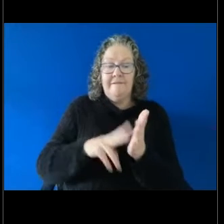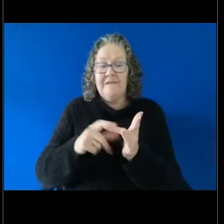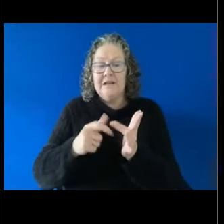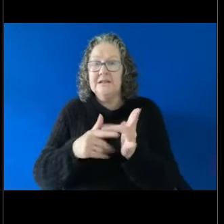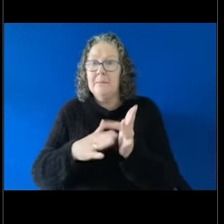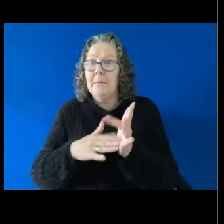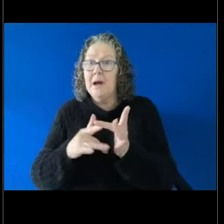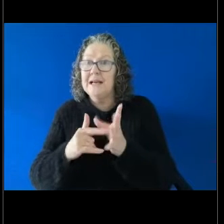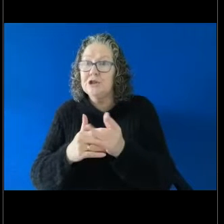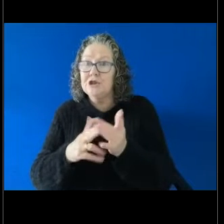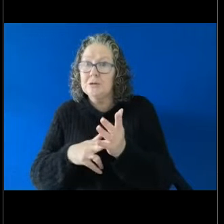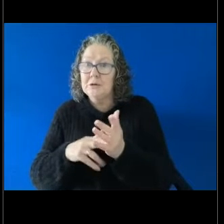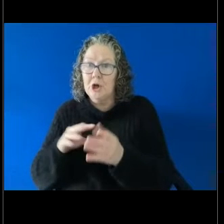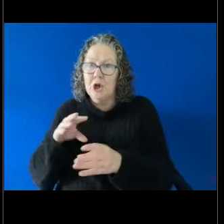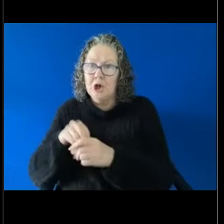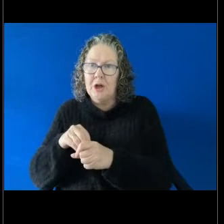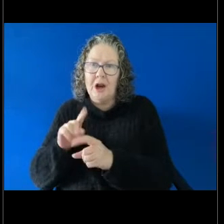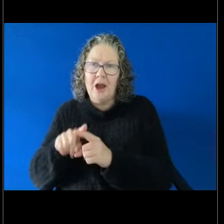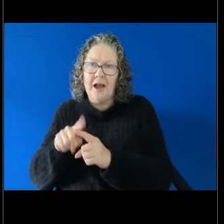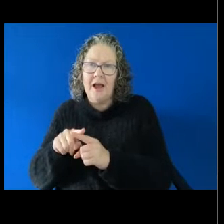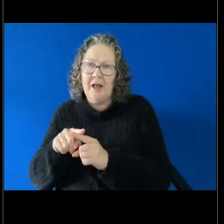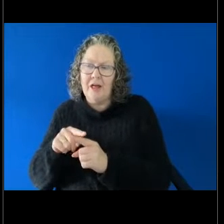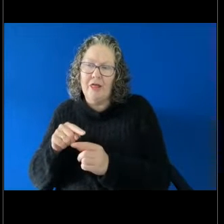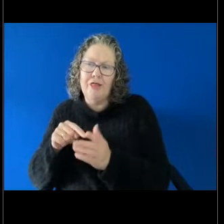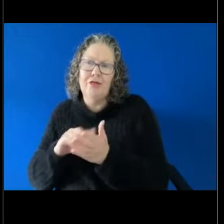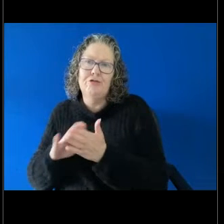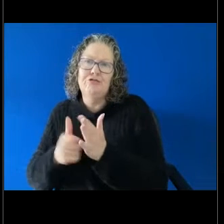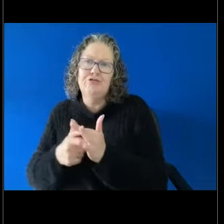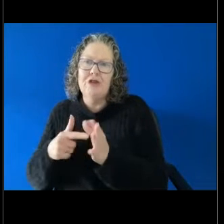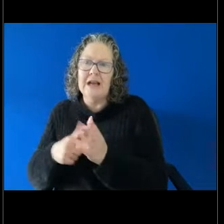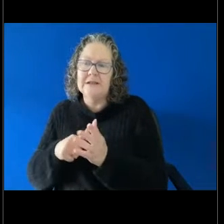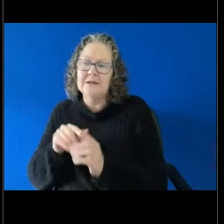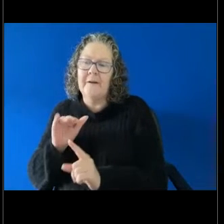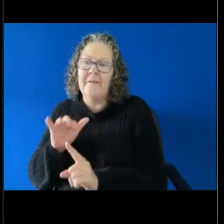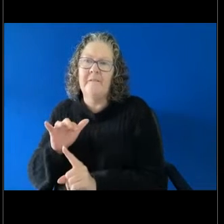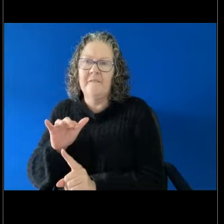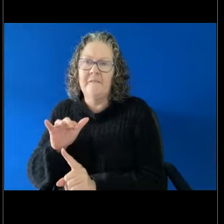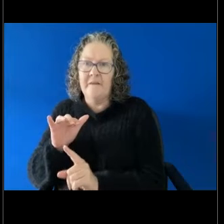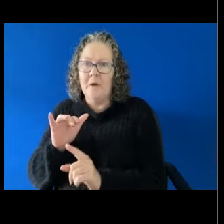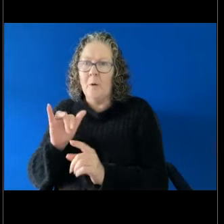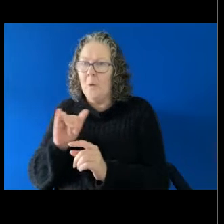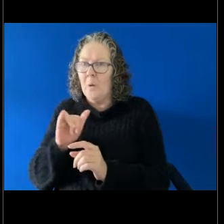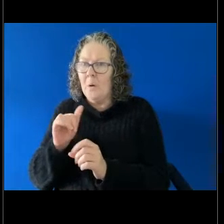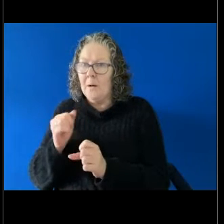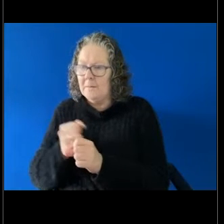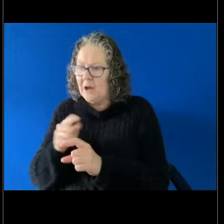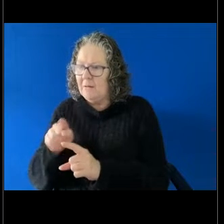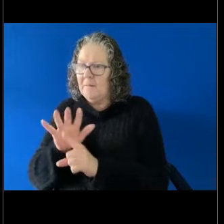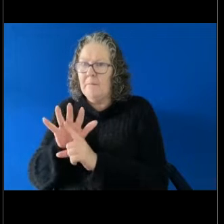threatening or causing detriment to another person because they refuse to do something against the